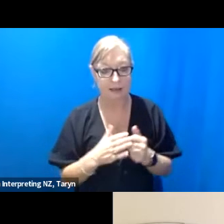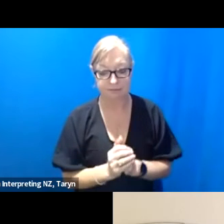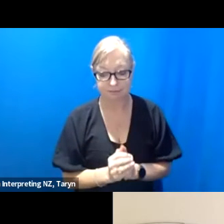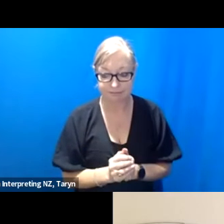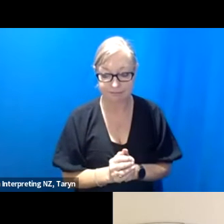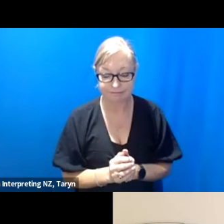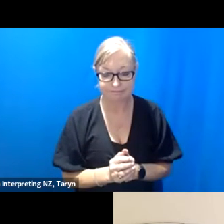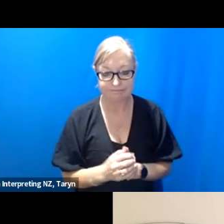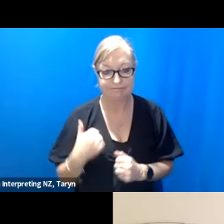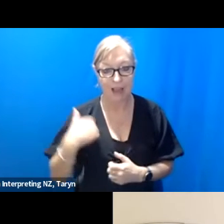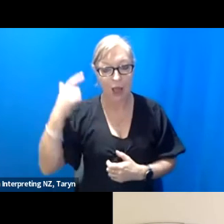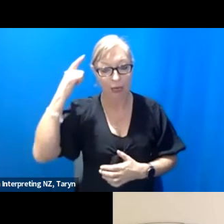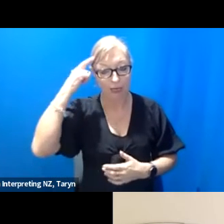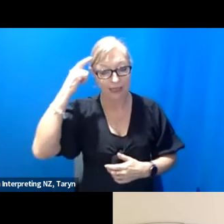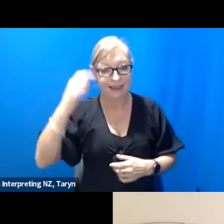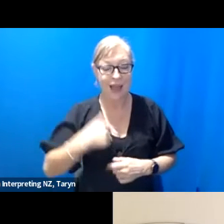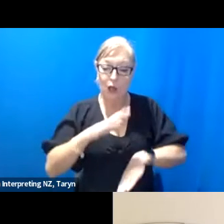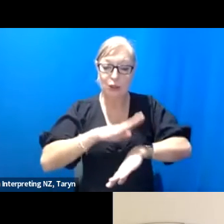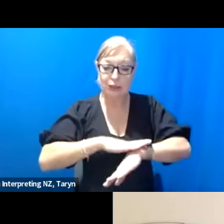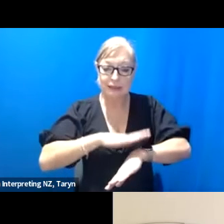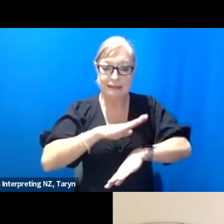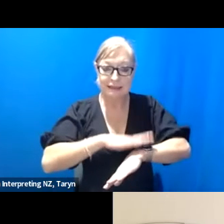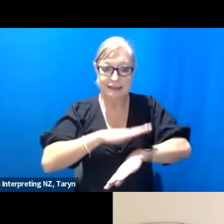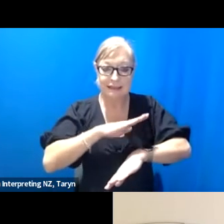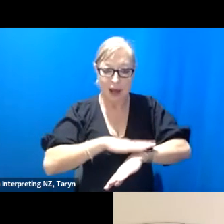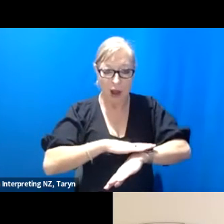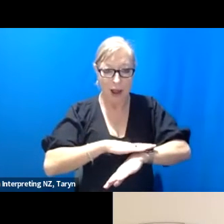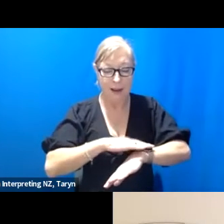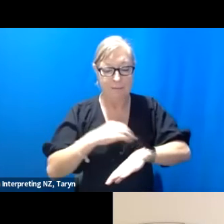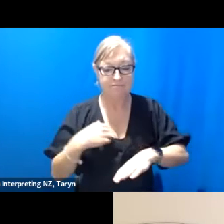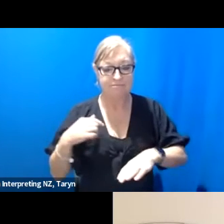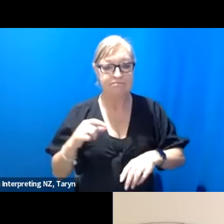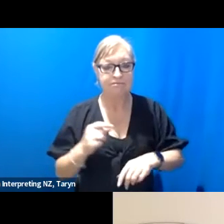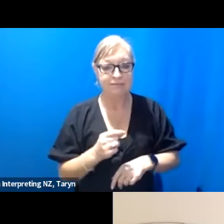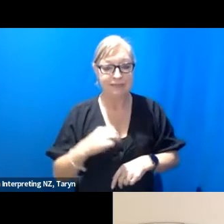I guess we're getting to the time where it's an opportunity for other people to ask questions.